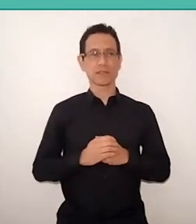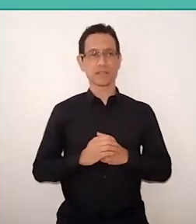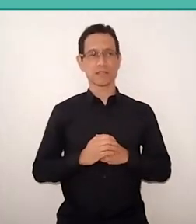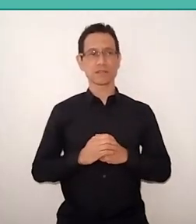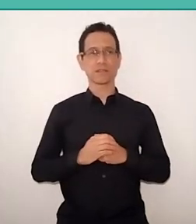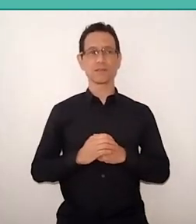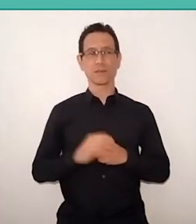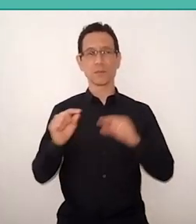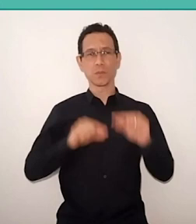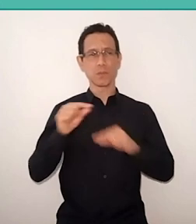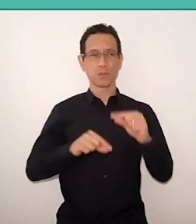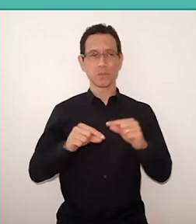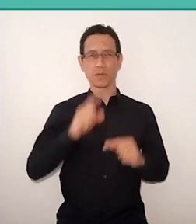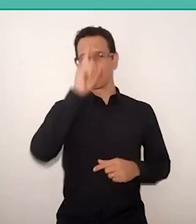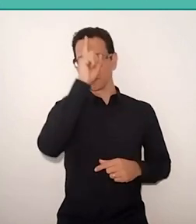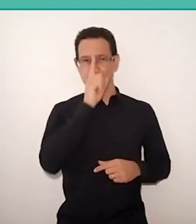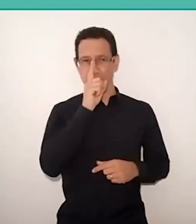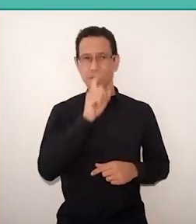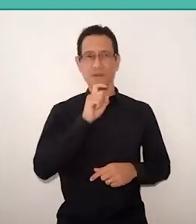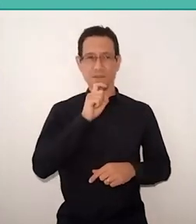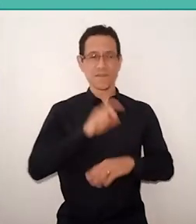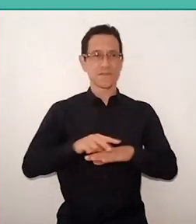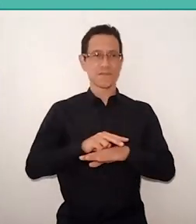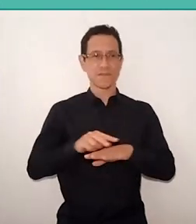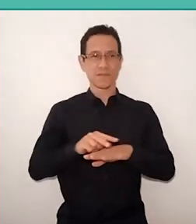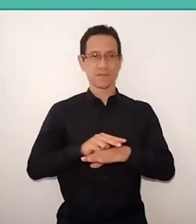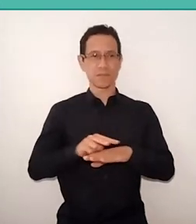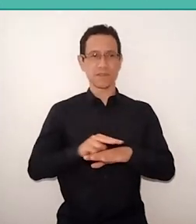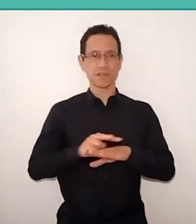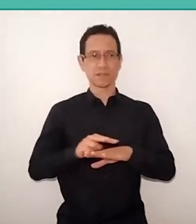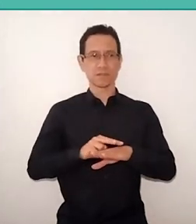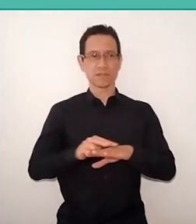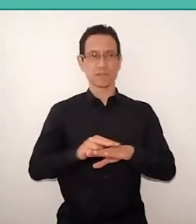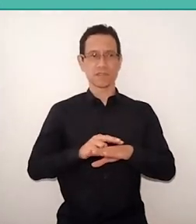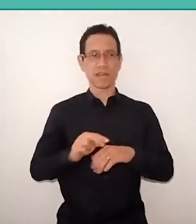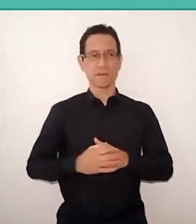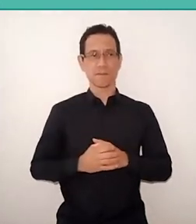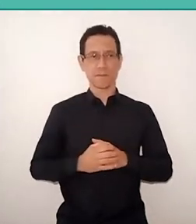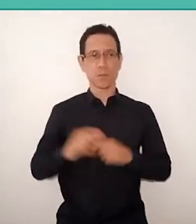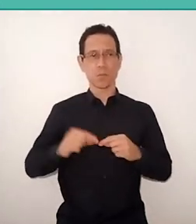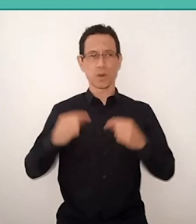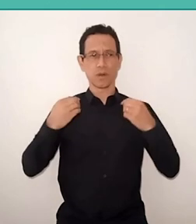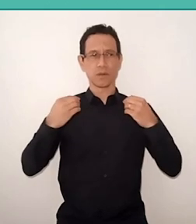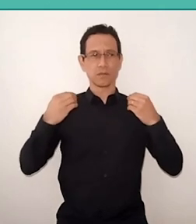I'm wearing a burgundy turban, holding my afro braids,